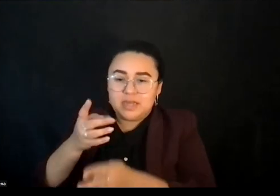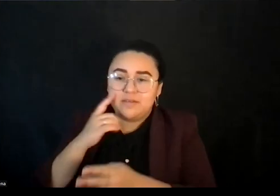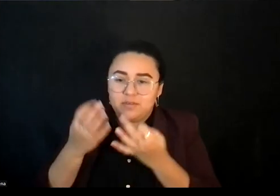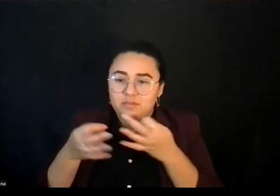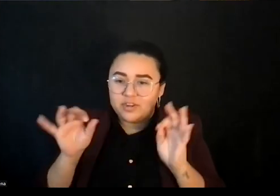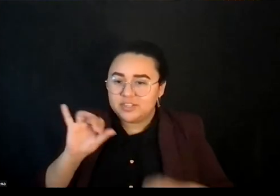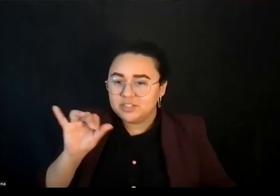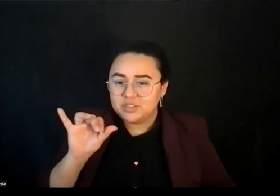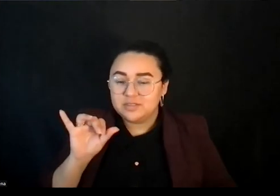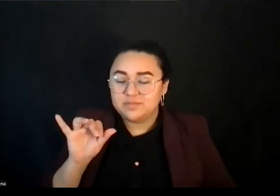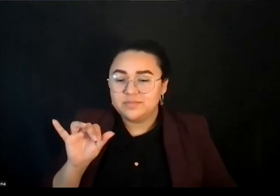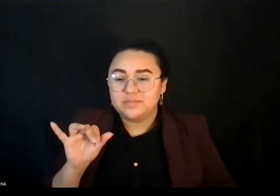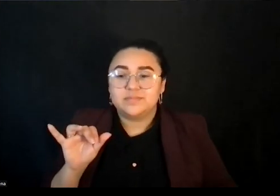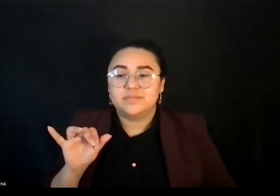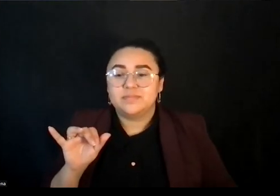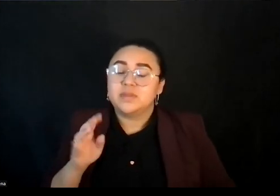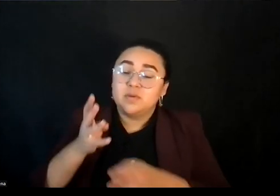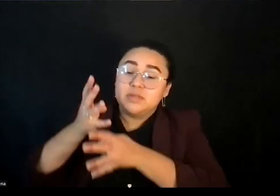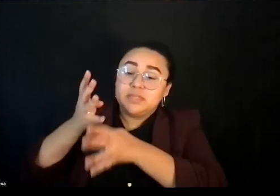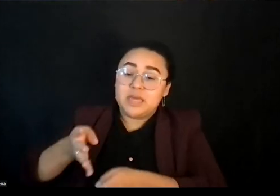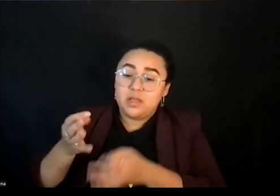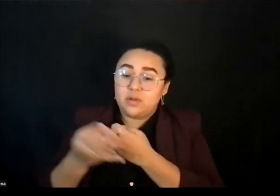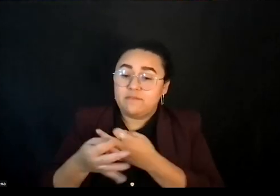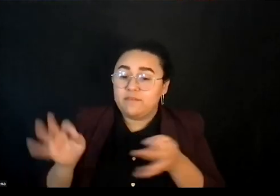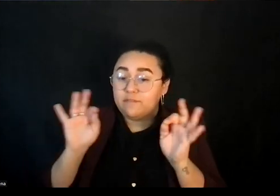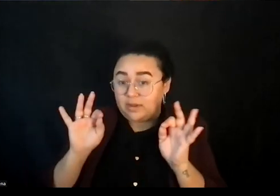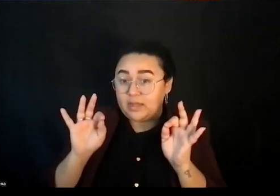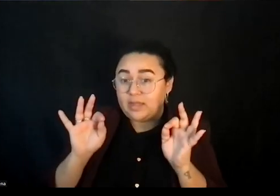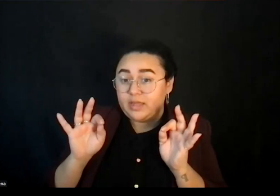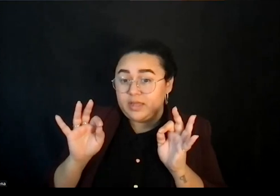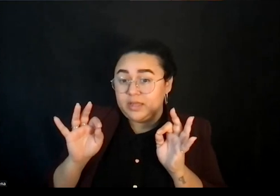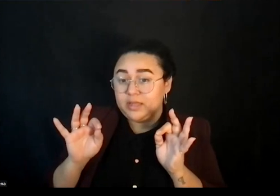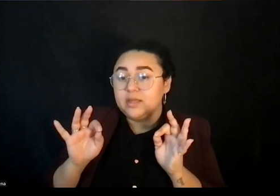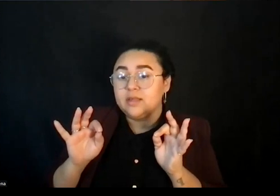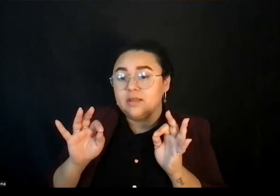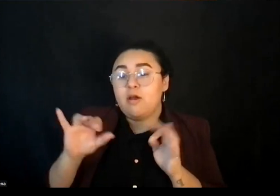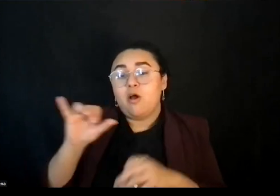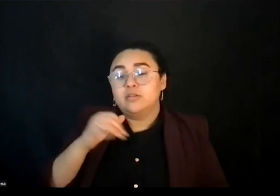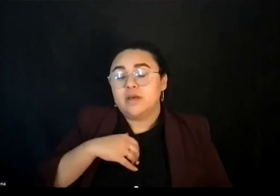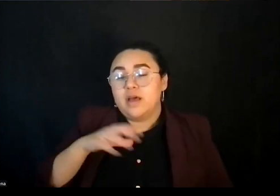And not only can you download it for free, but there's a comic book version on the website